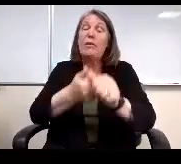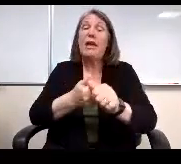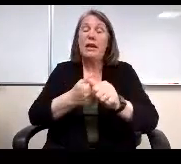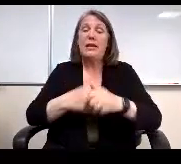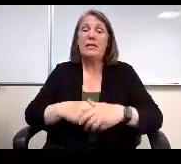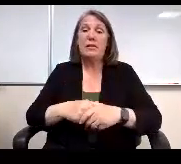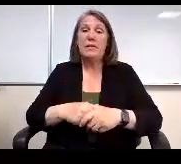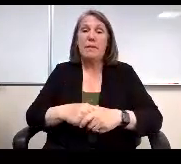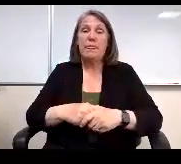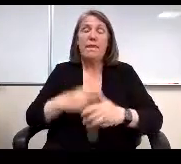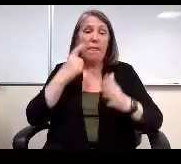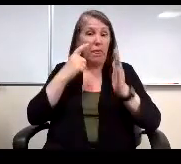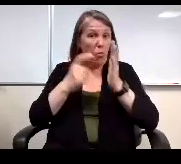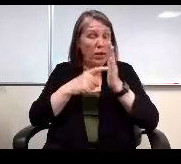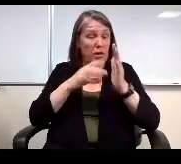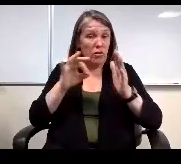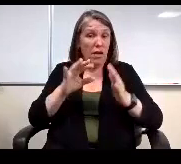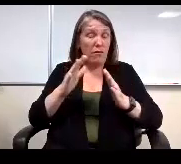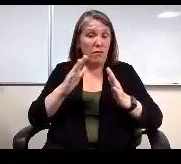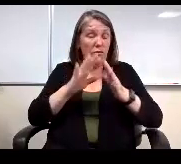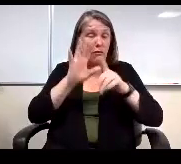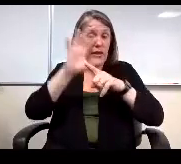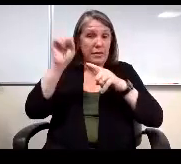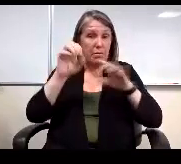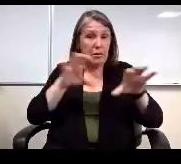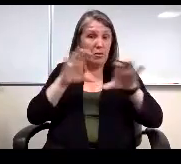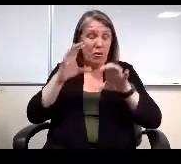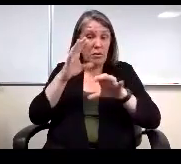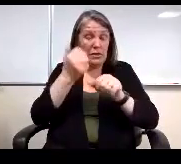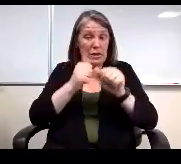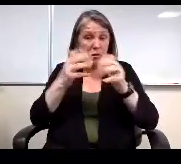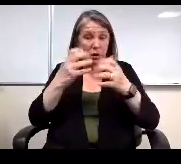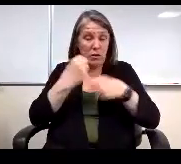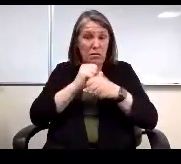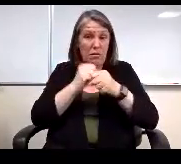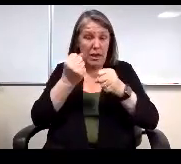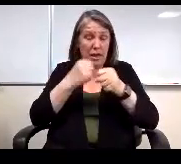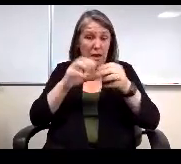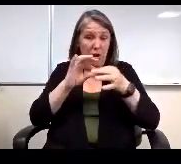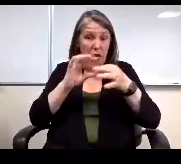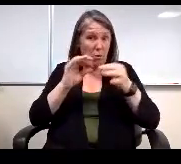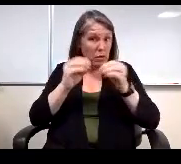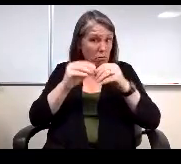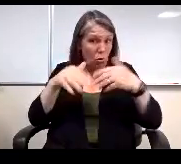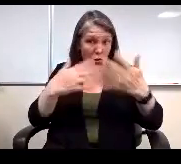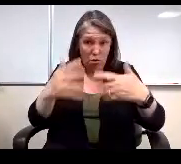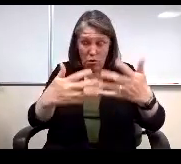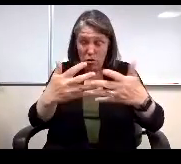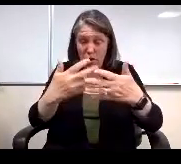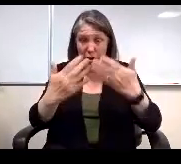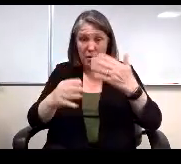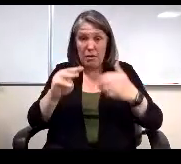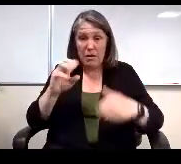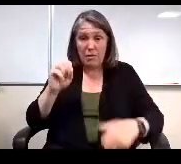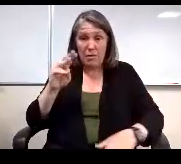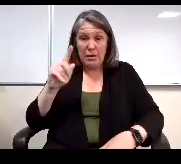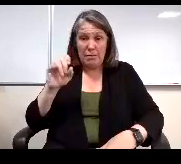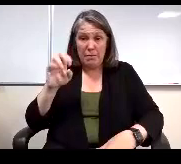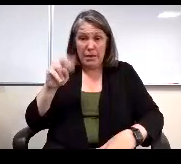Recognition of exemplary performance. Anybody want to make any comments beyond what you've already said and maybe Miss Mattson can capture most of those?